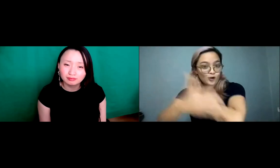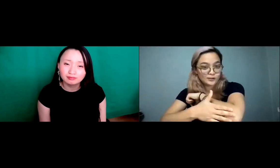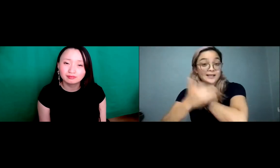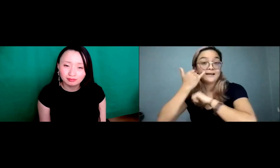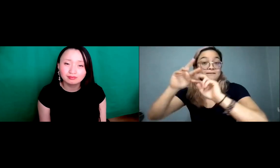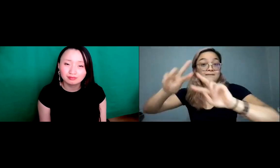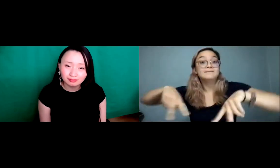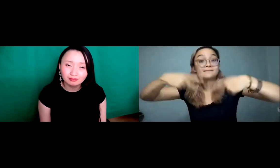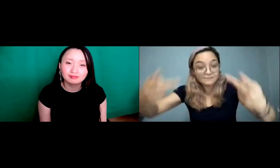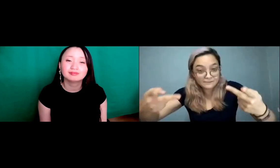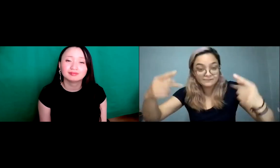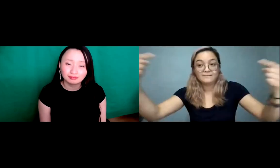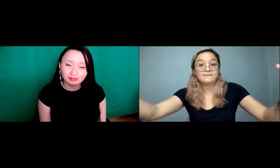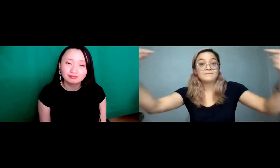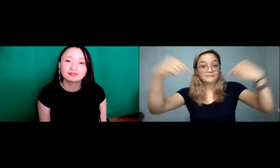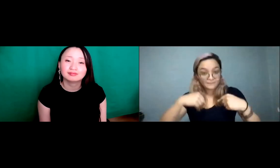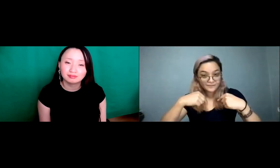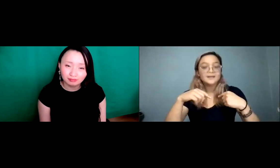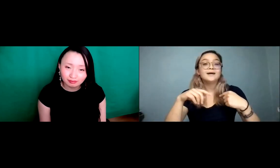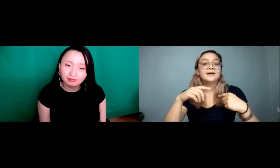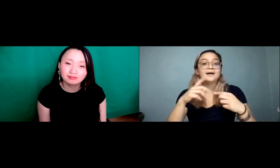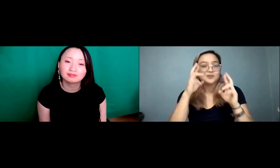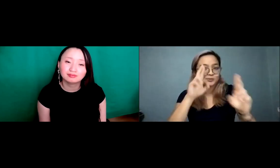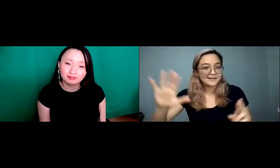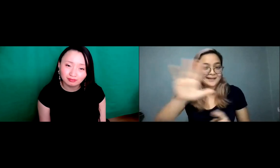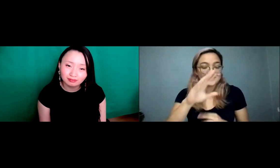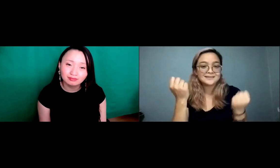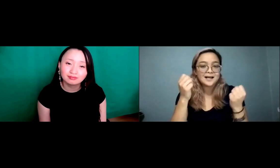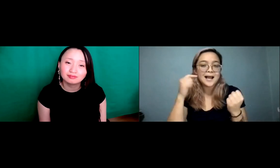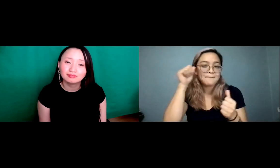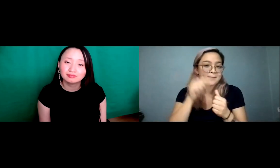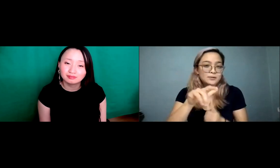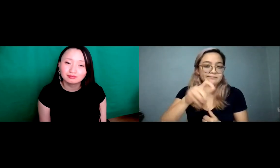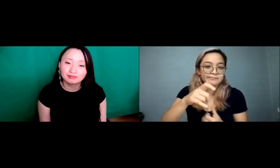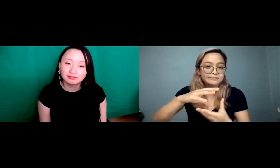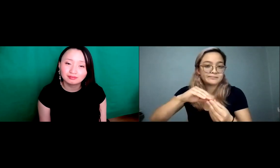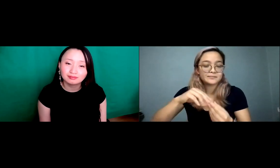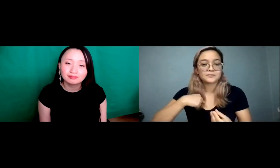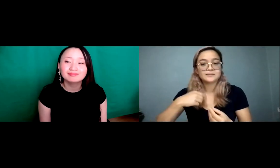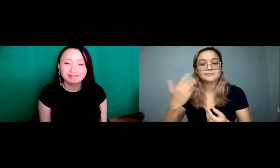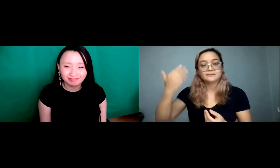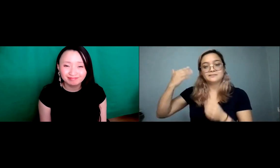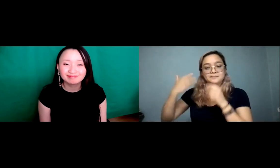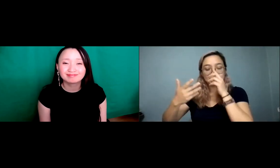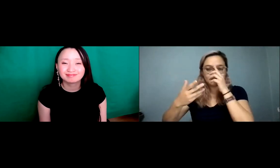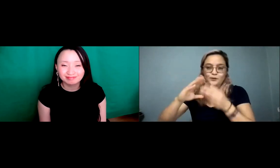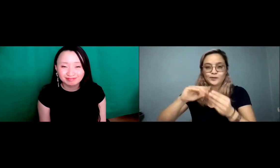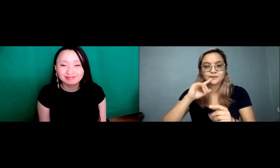Now, if the roles were reversed. And you're coming to our country, as ninja